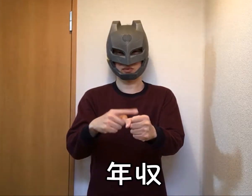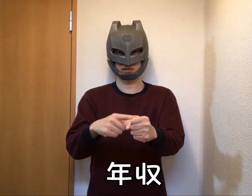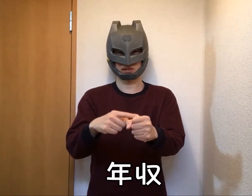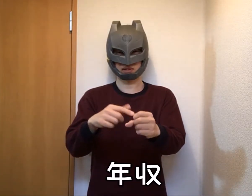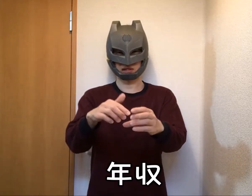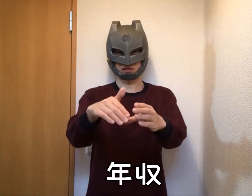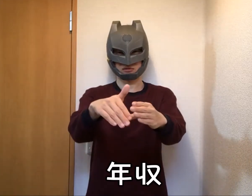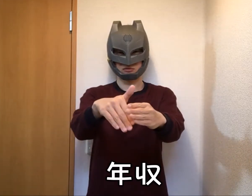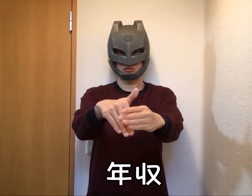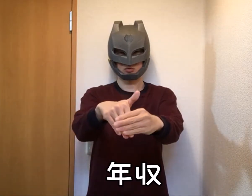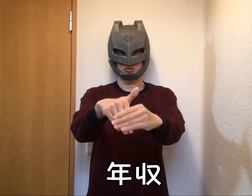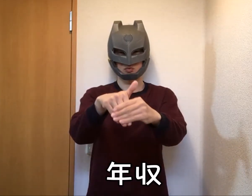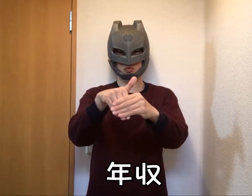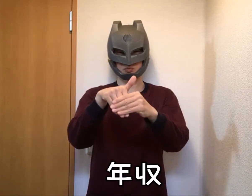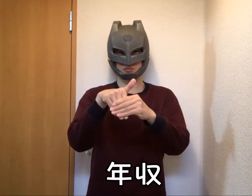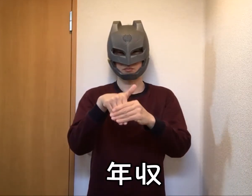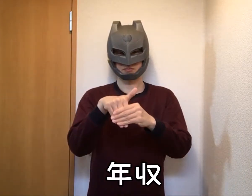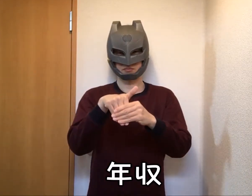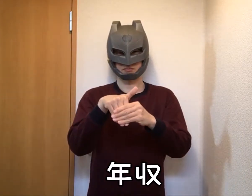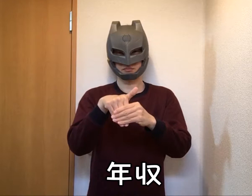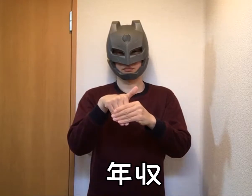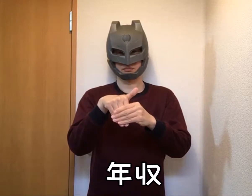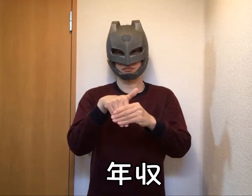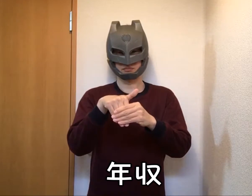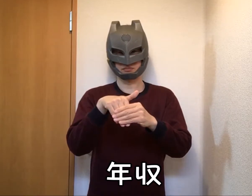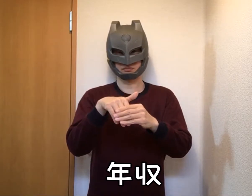Annual income